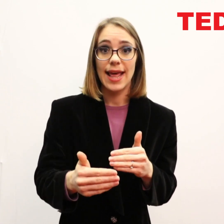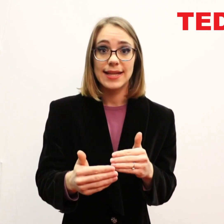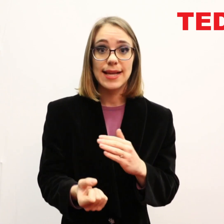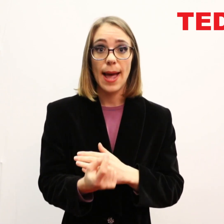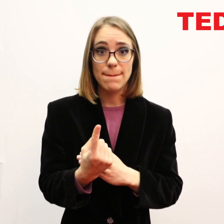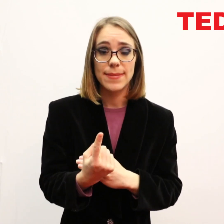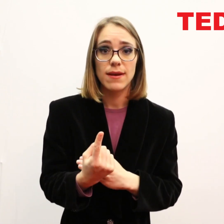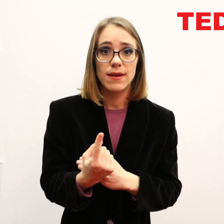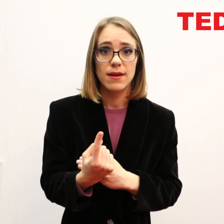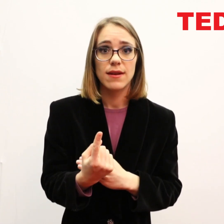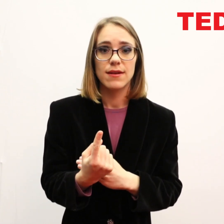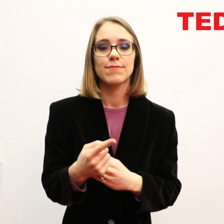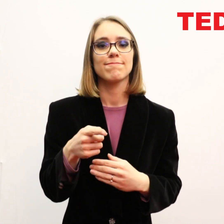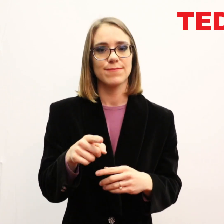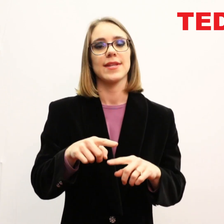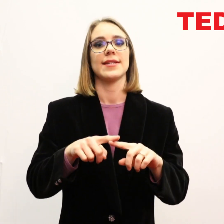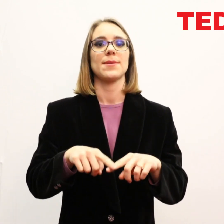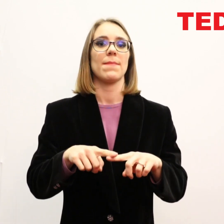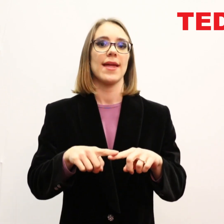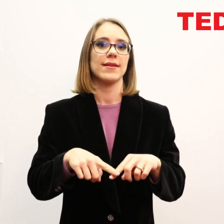What happens next determines the child's future.